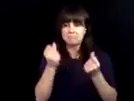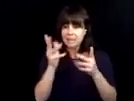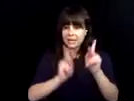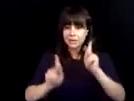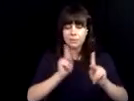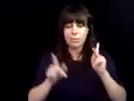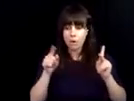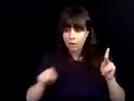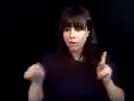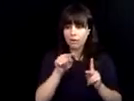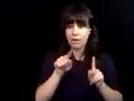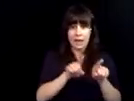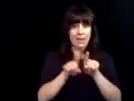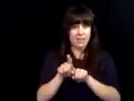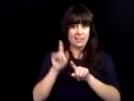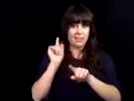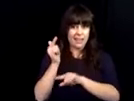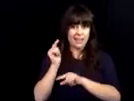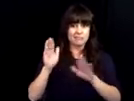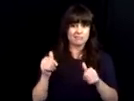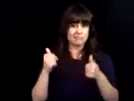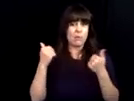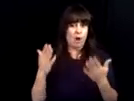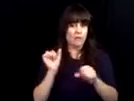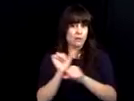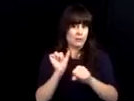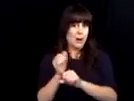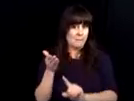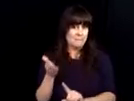a non paid work experience where I met a number of people